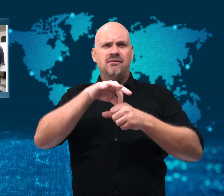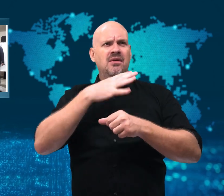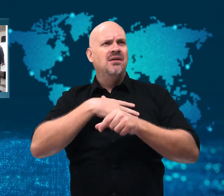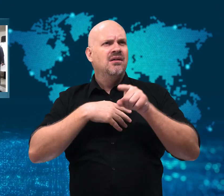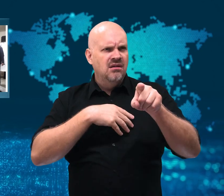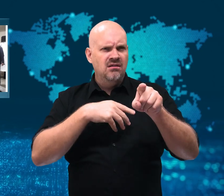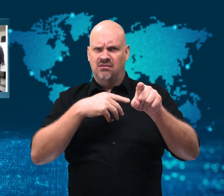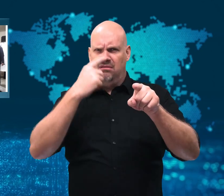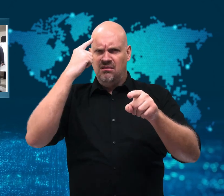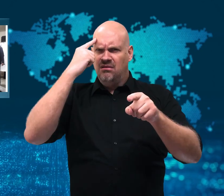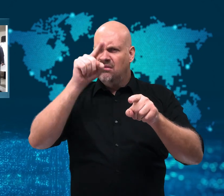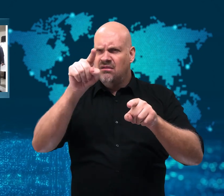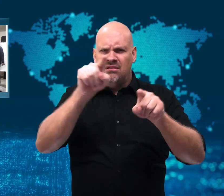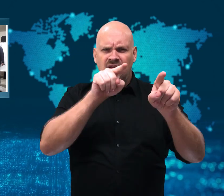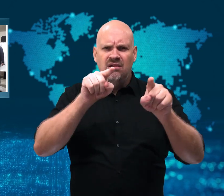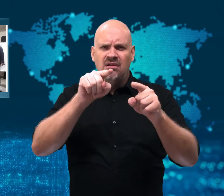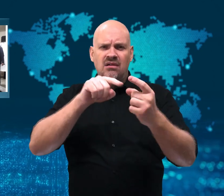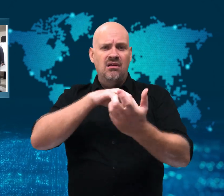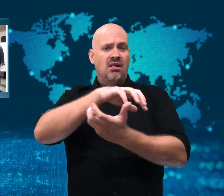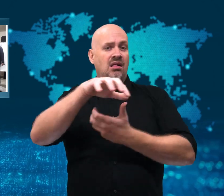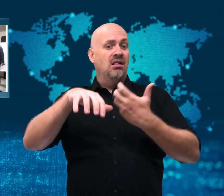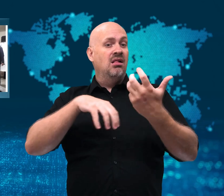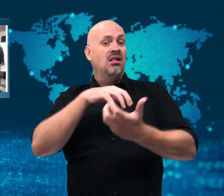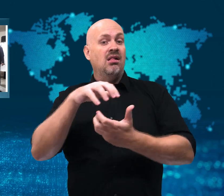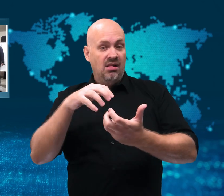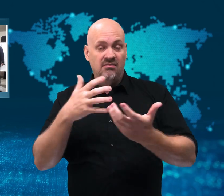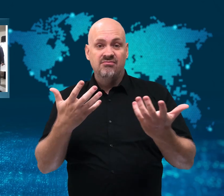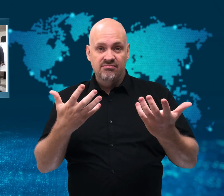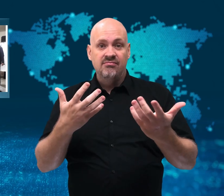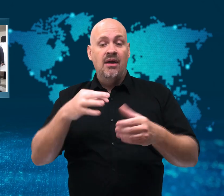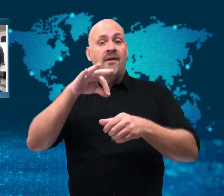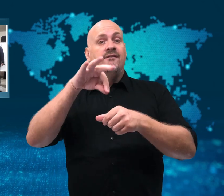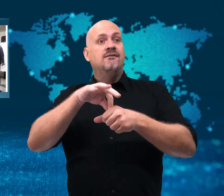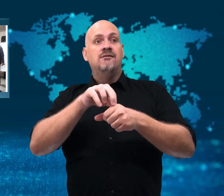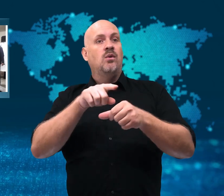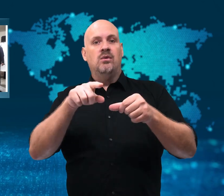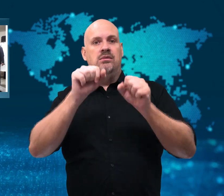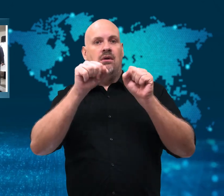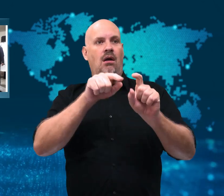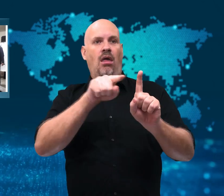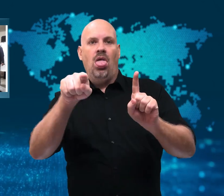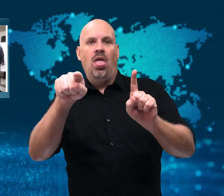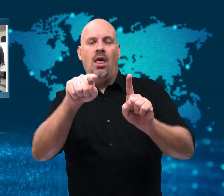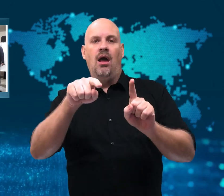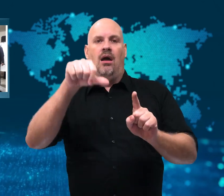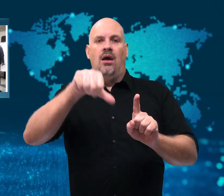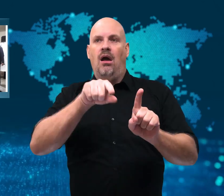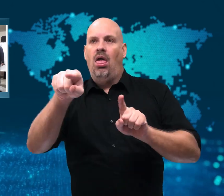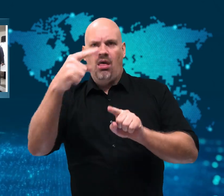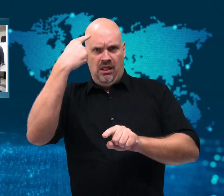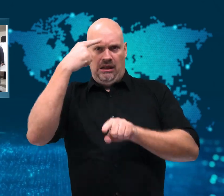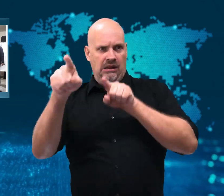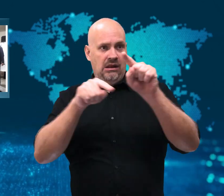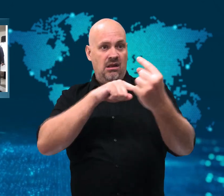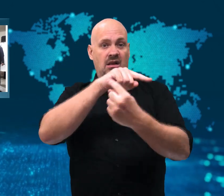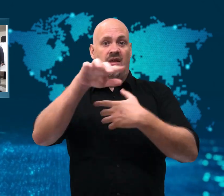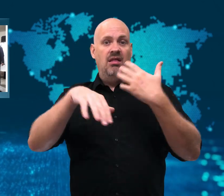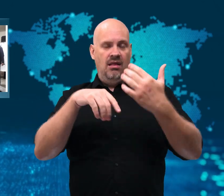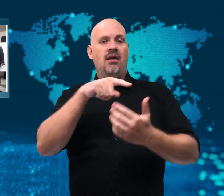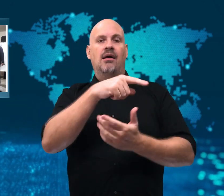tactic commonly seen in Russia. By confusing voters,